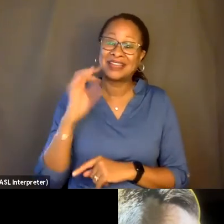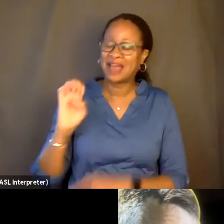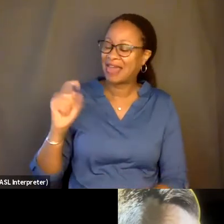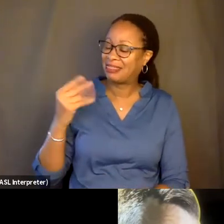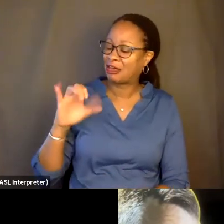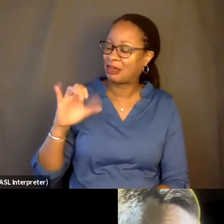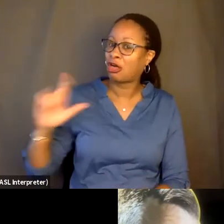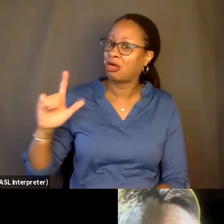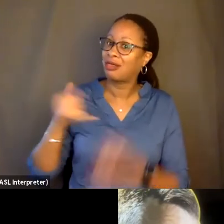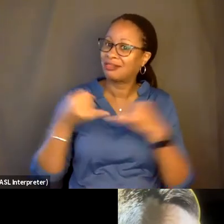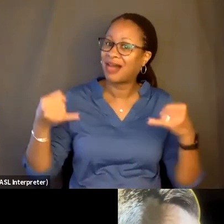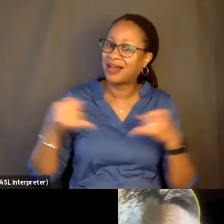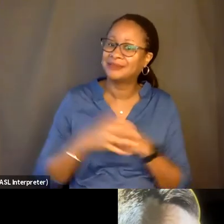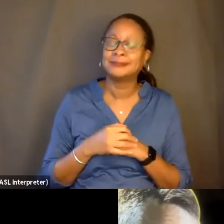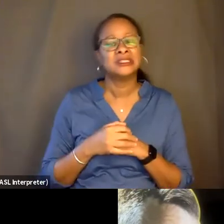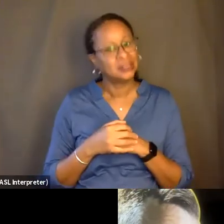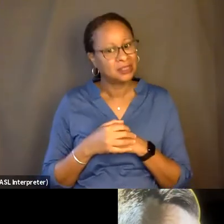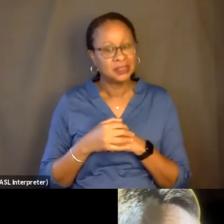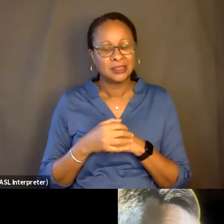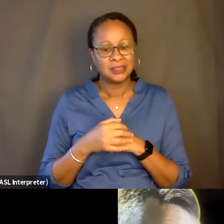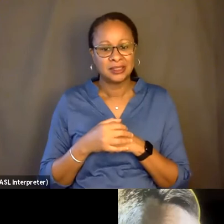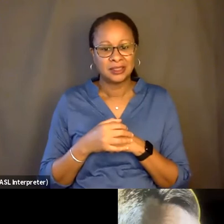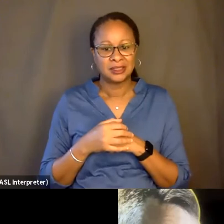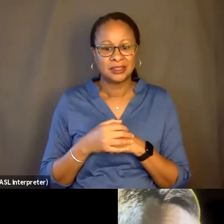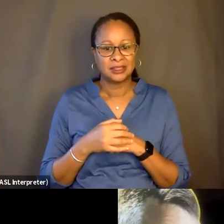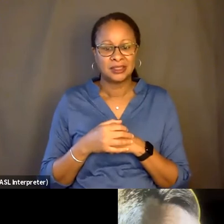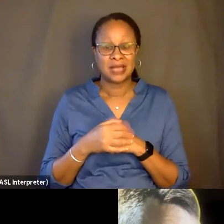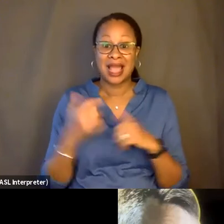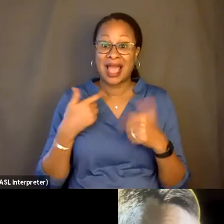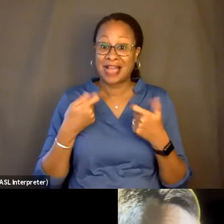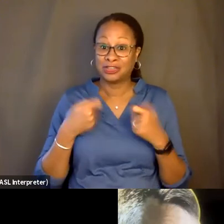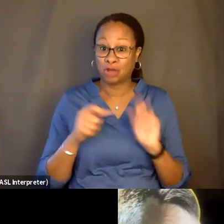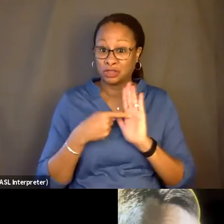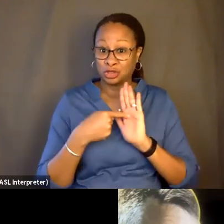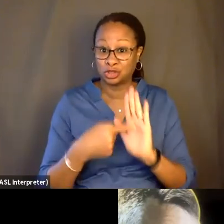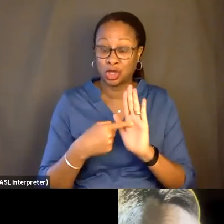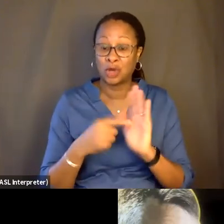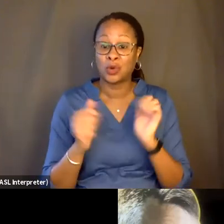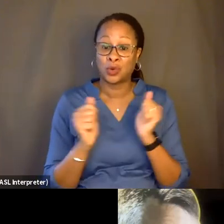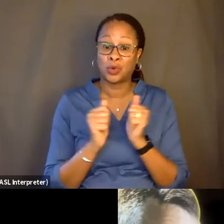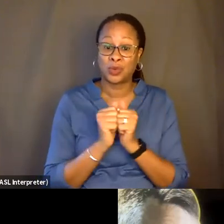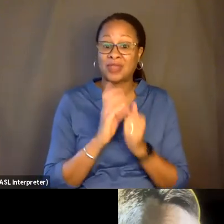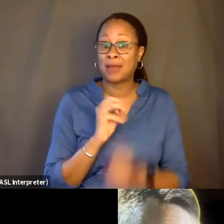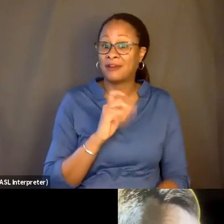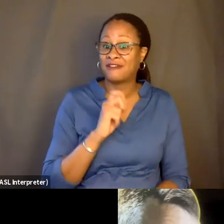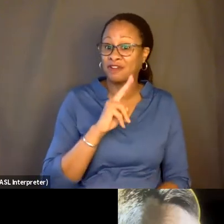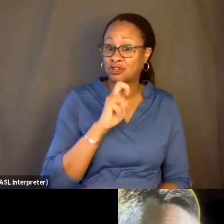I'm all-- like, as I, you know, attempted to show in "Cameraperson," like, I got lucky.